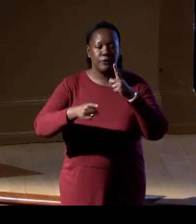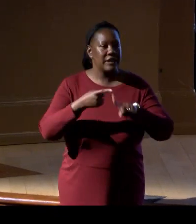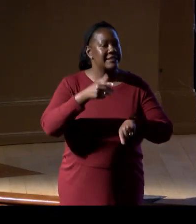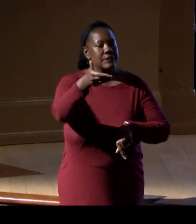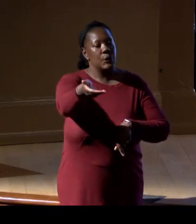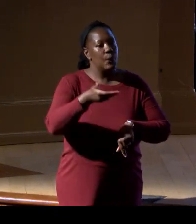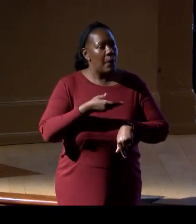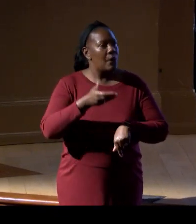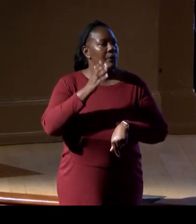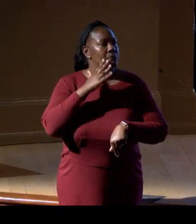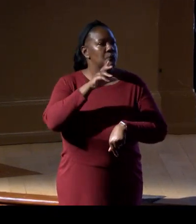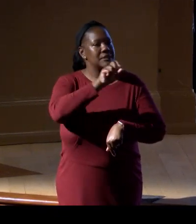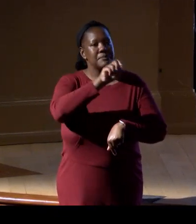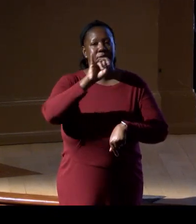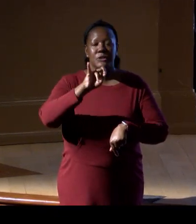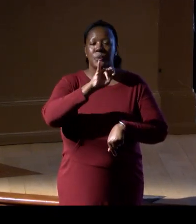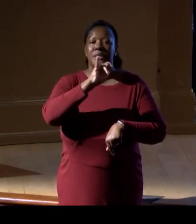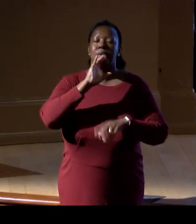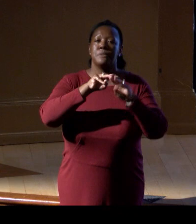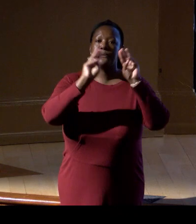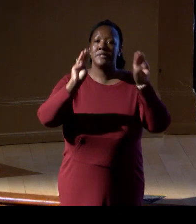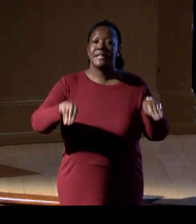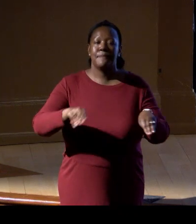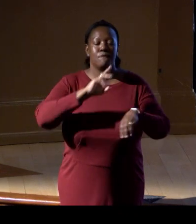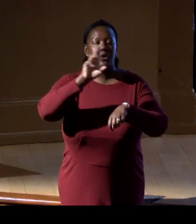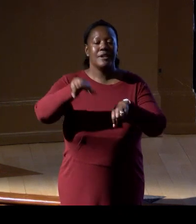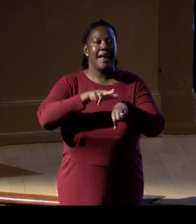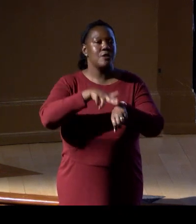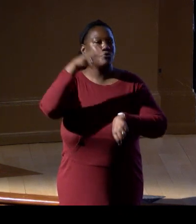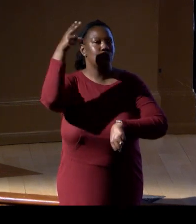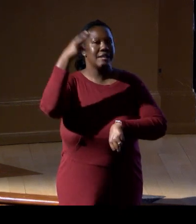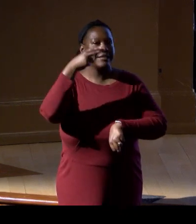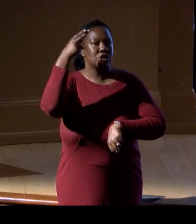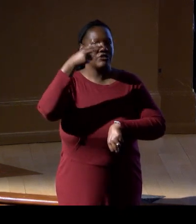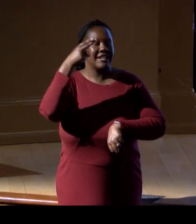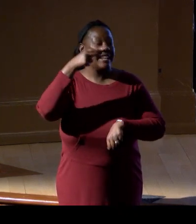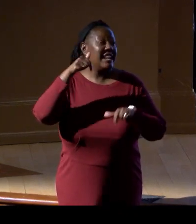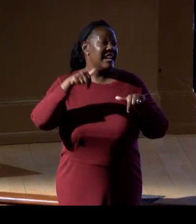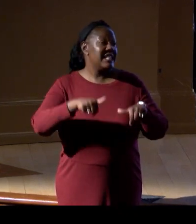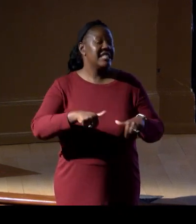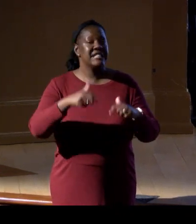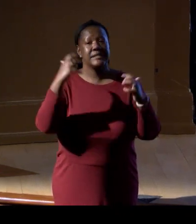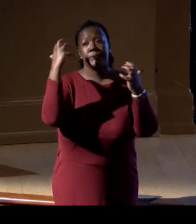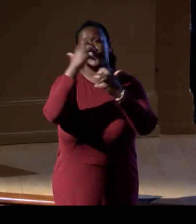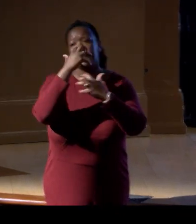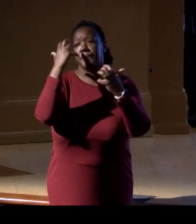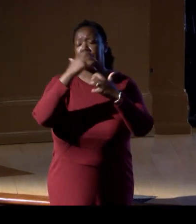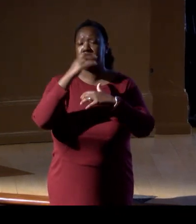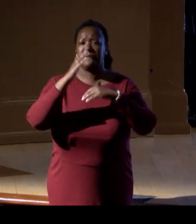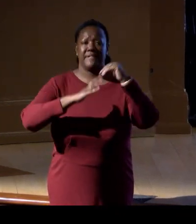National Museum of Natural History. This is an exceptional venue to celebrate the culmination